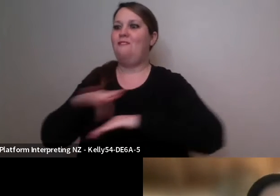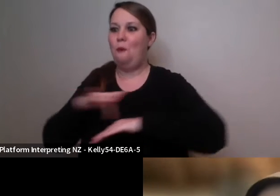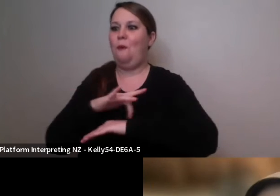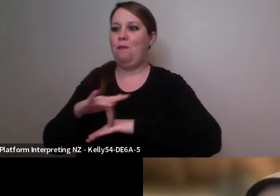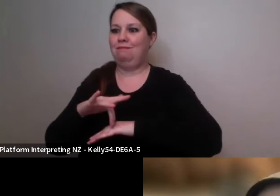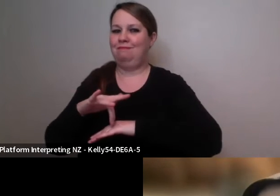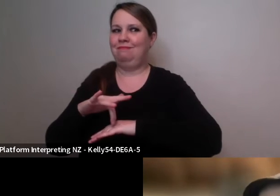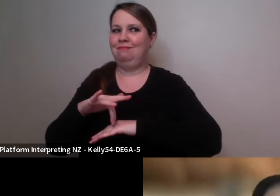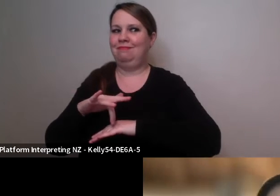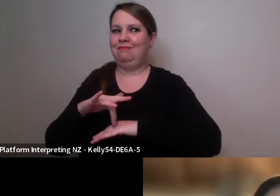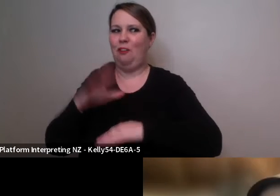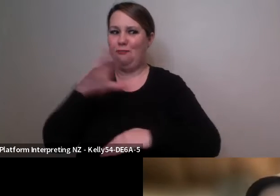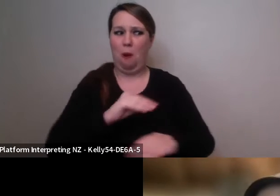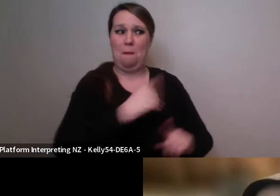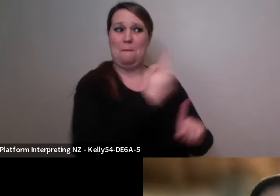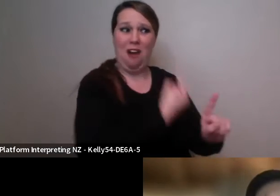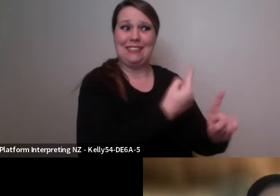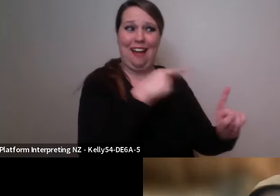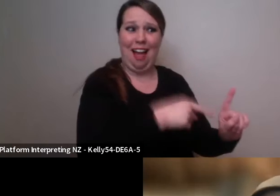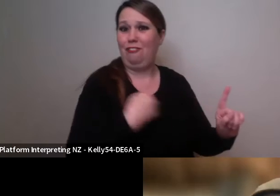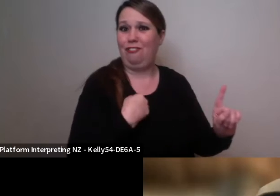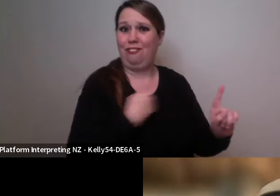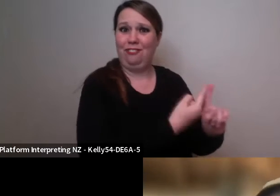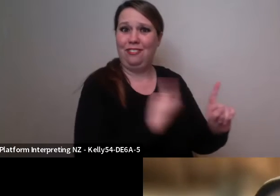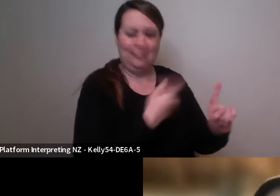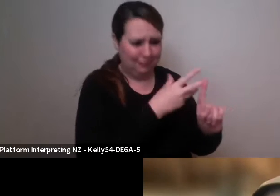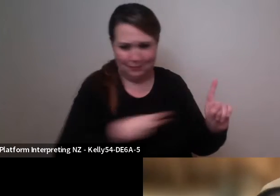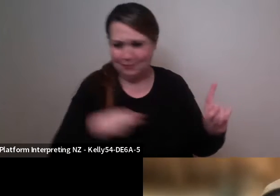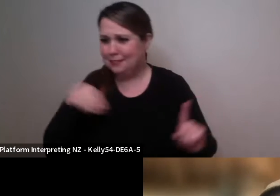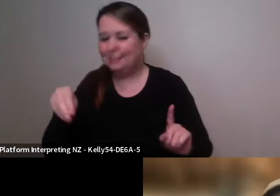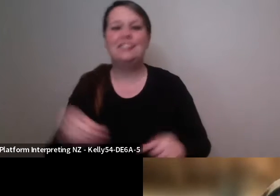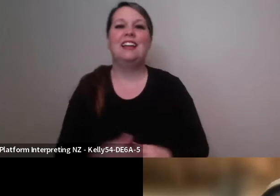we had the residency we were able actually to work with the car in the studio so a real car that we